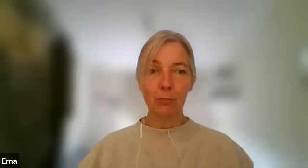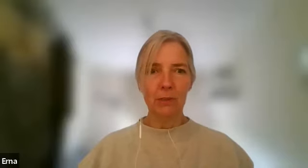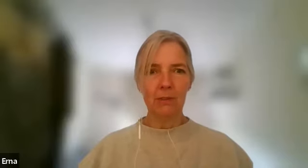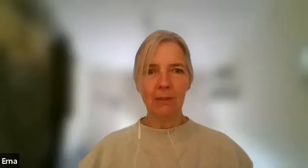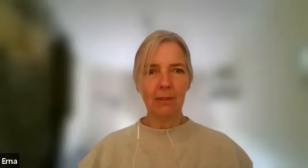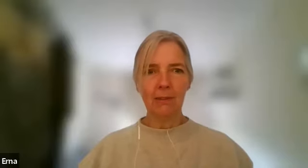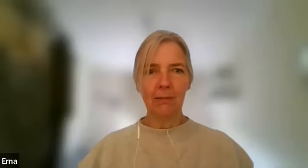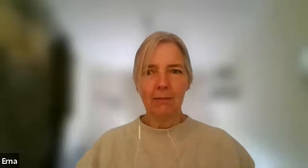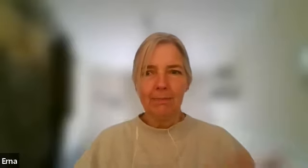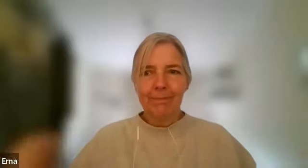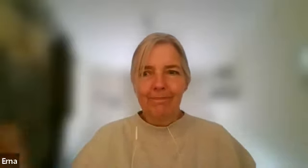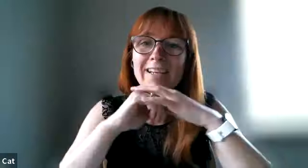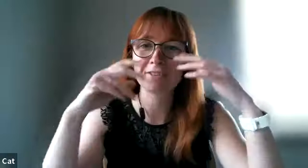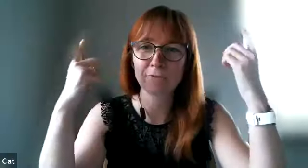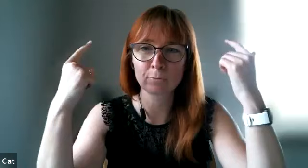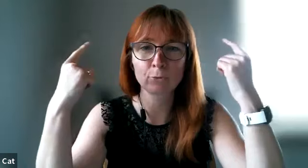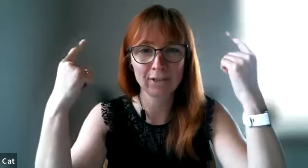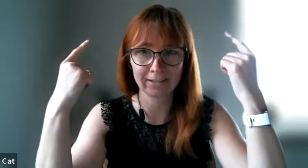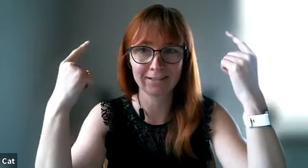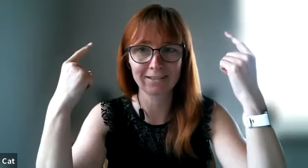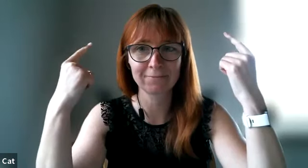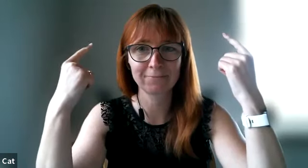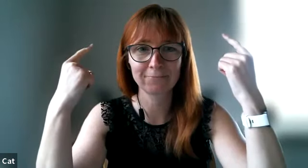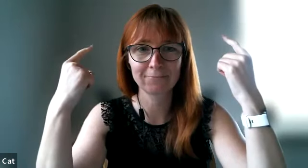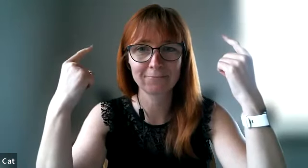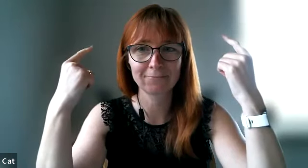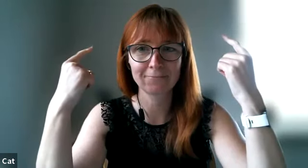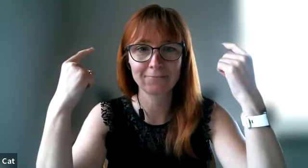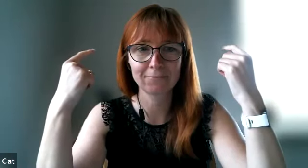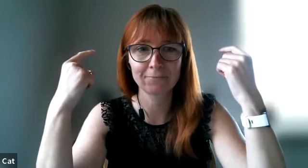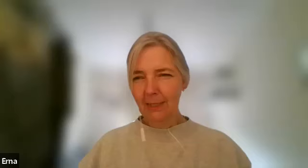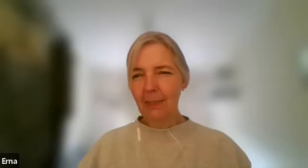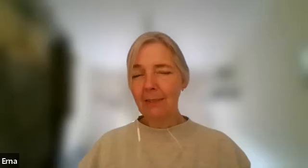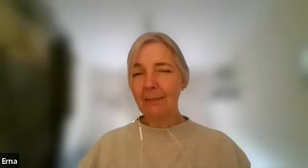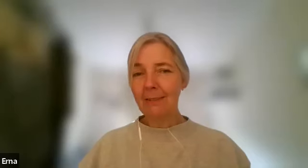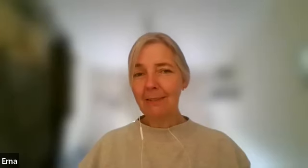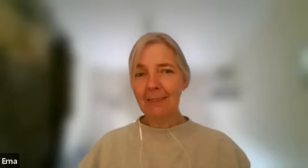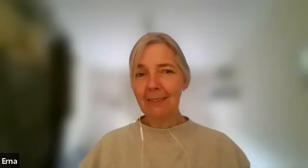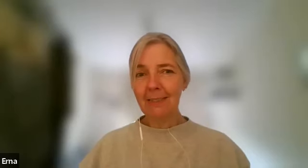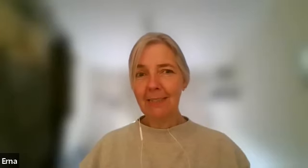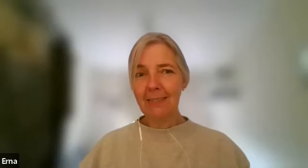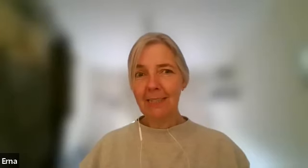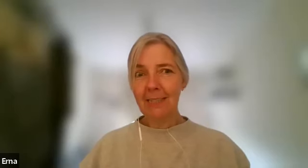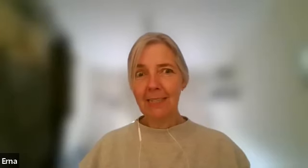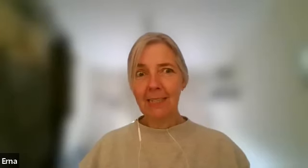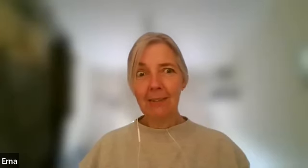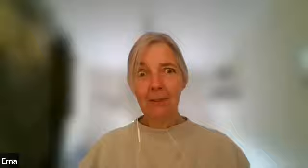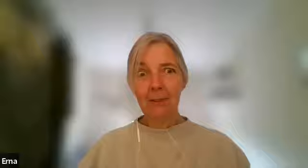but we have a different brain anna oh we have a different brain we actually do i heard something